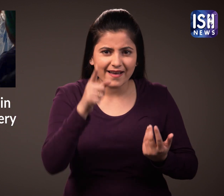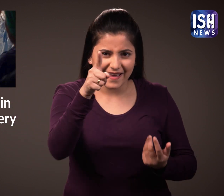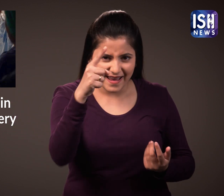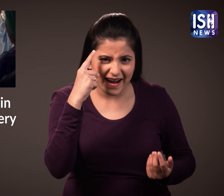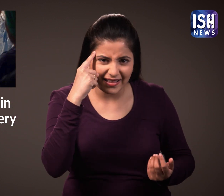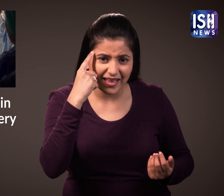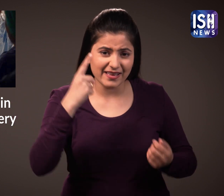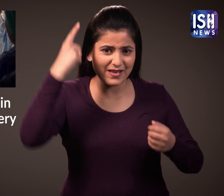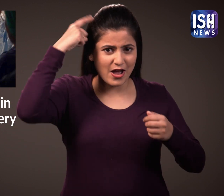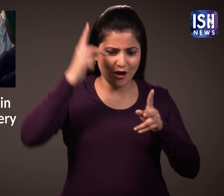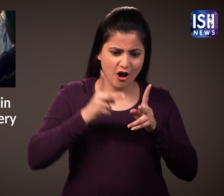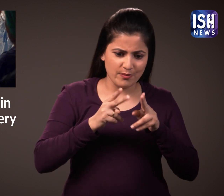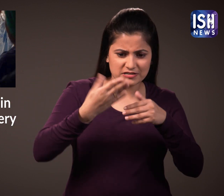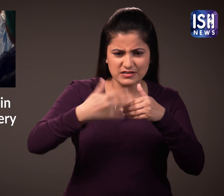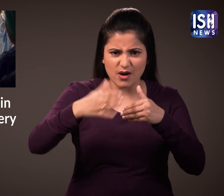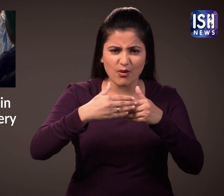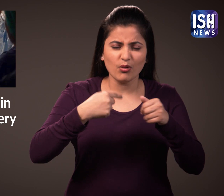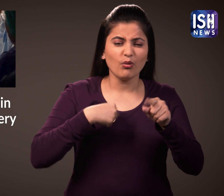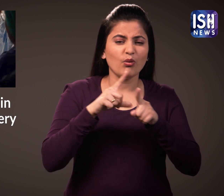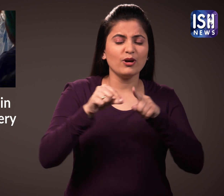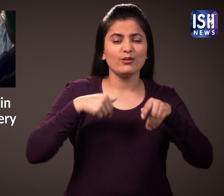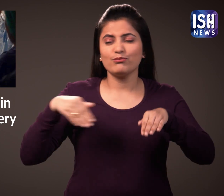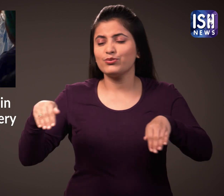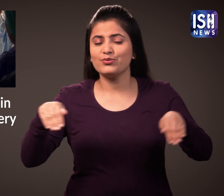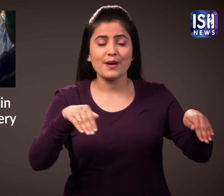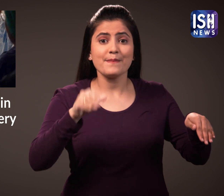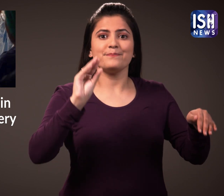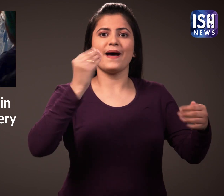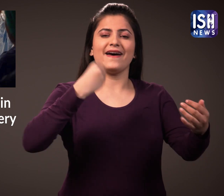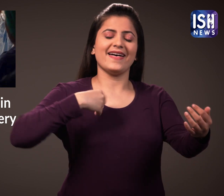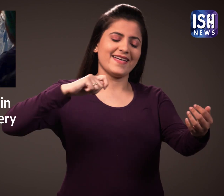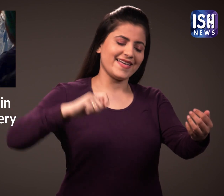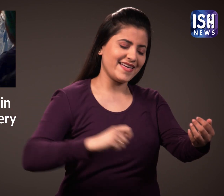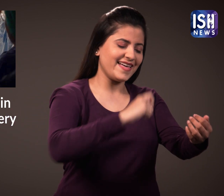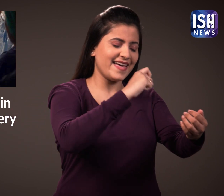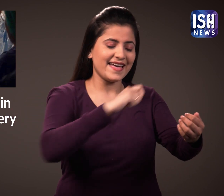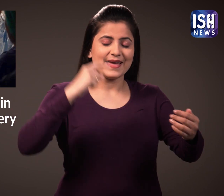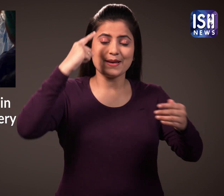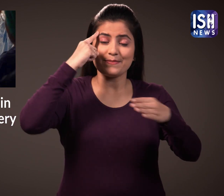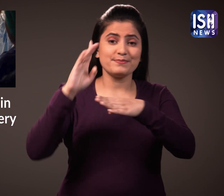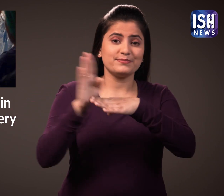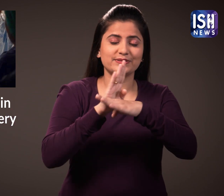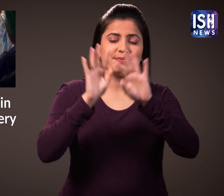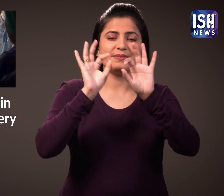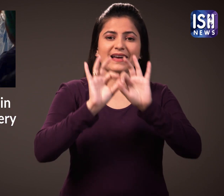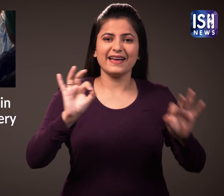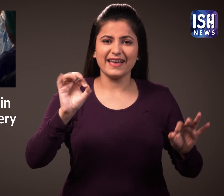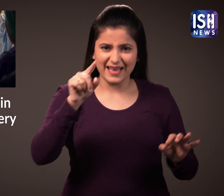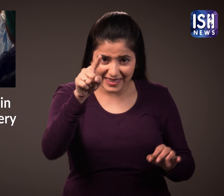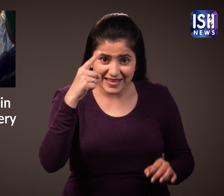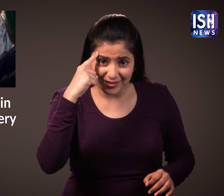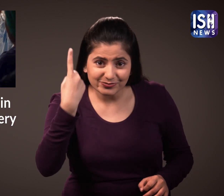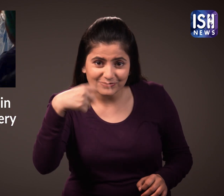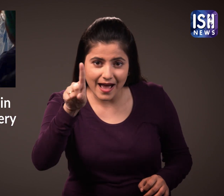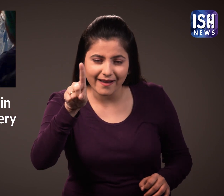Do you think she was bored and wanted to play the violin keep herself busy.